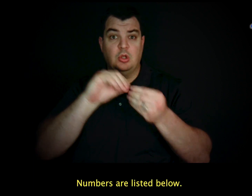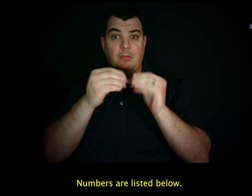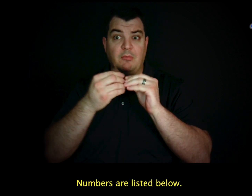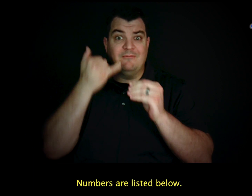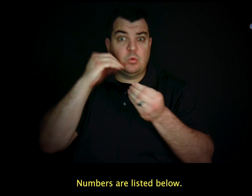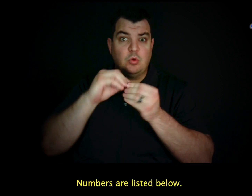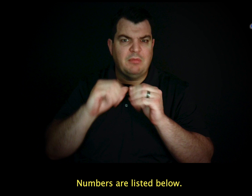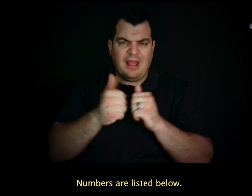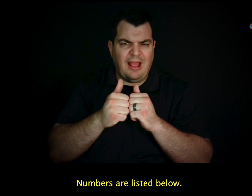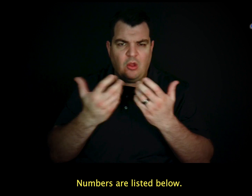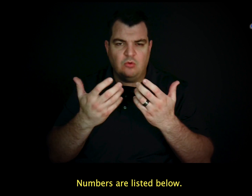Numbers are listed below.